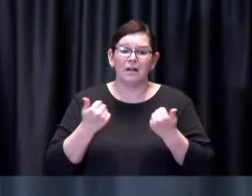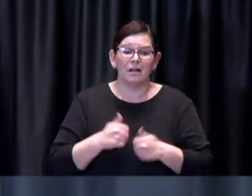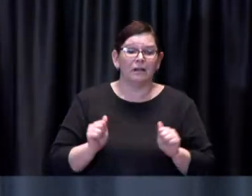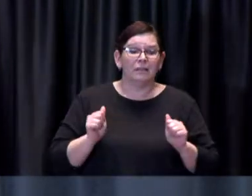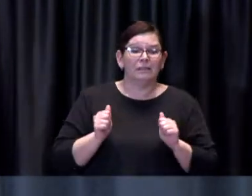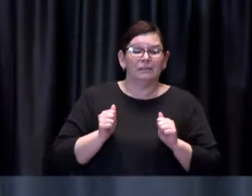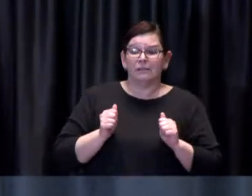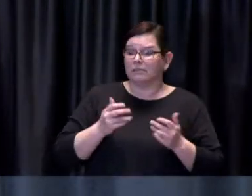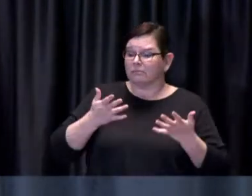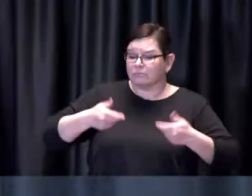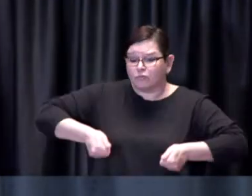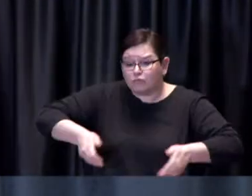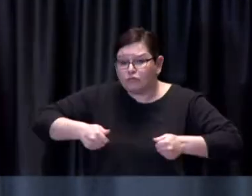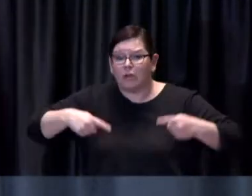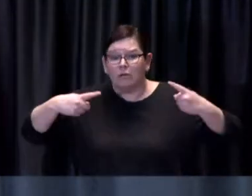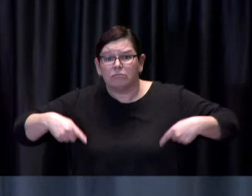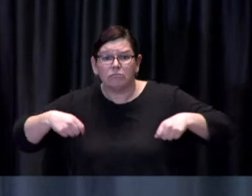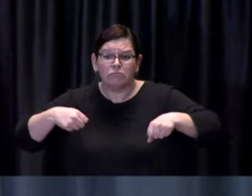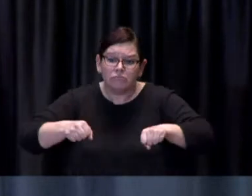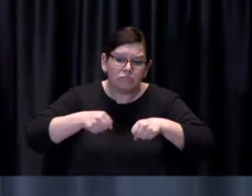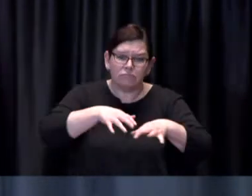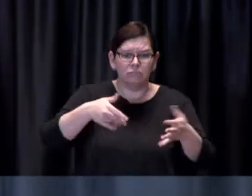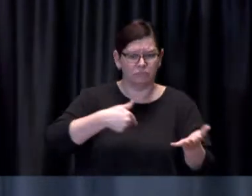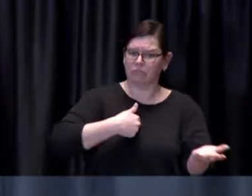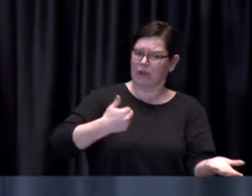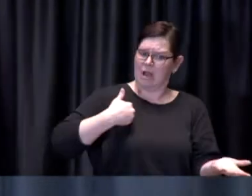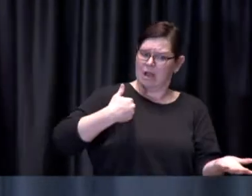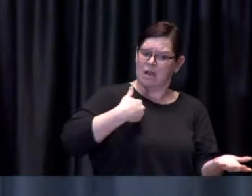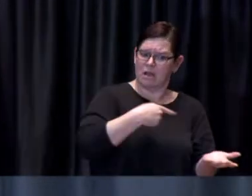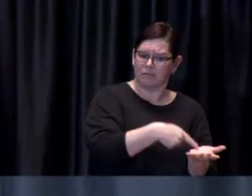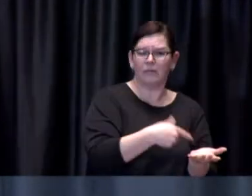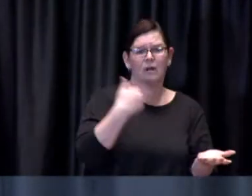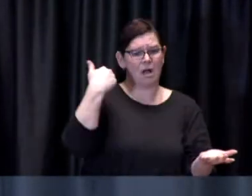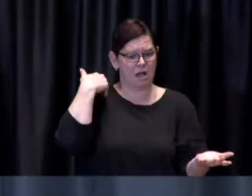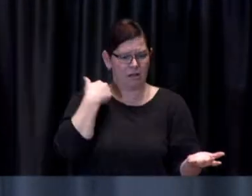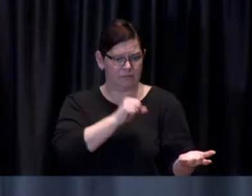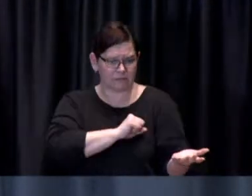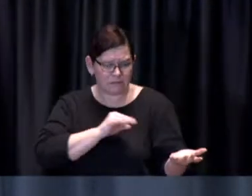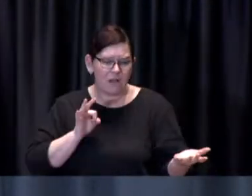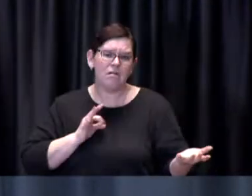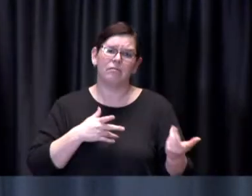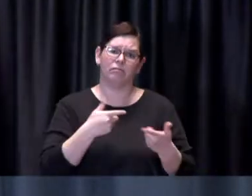along with increasing the number of trained health care professionals and emergency first responders